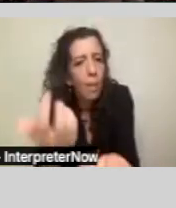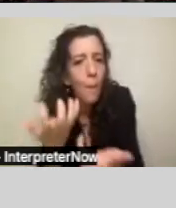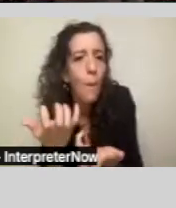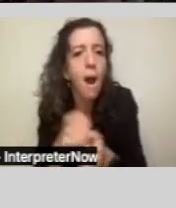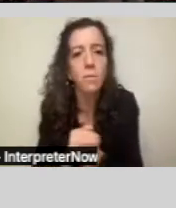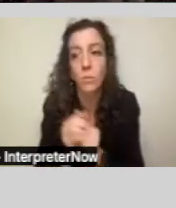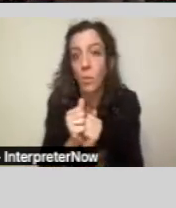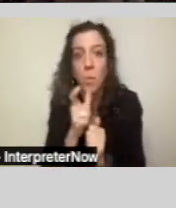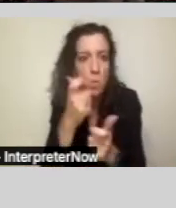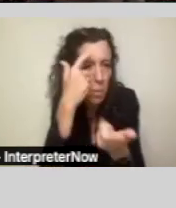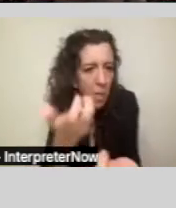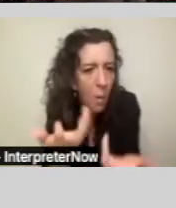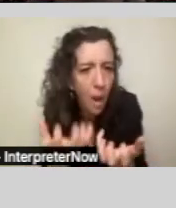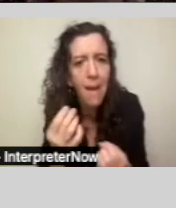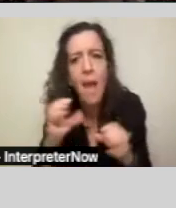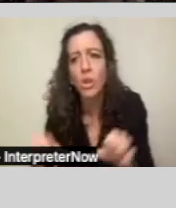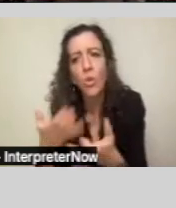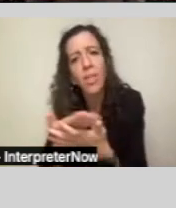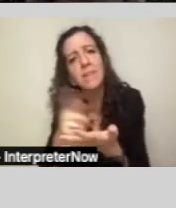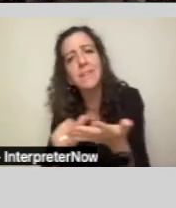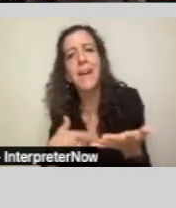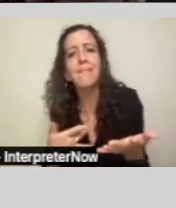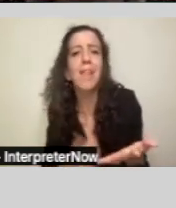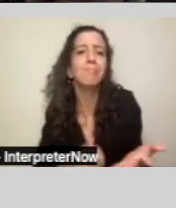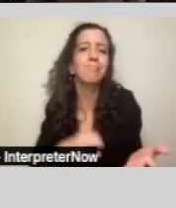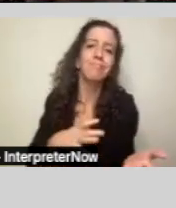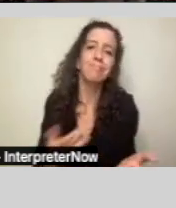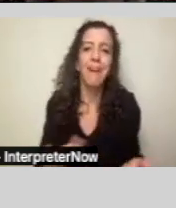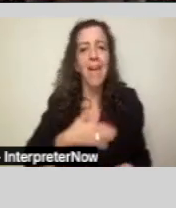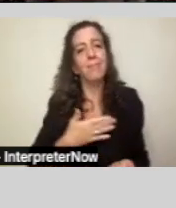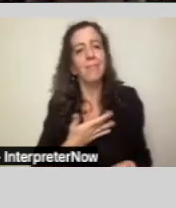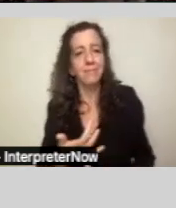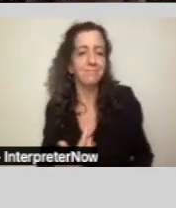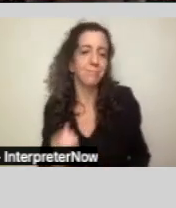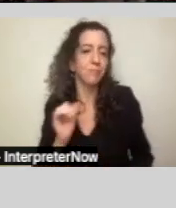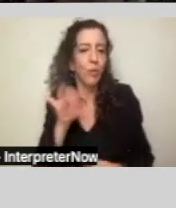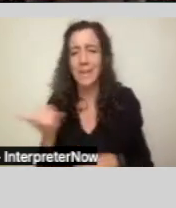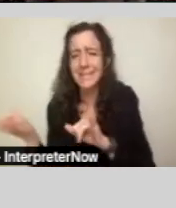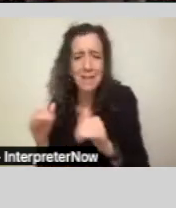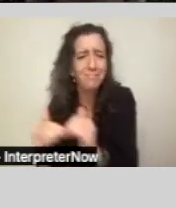meaningful to them and bring them joy. Just like we all do.